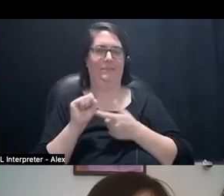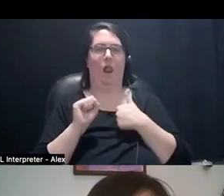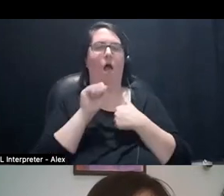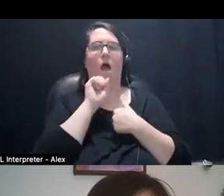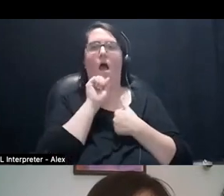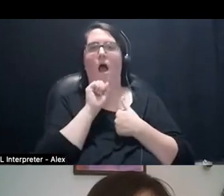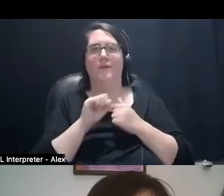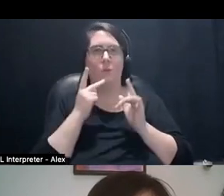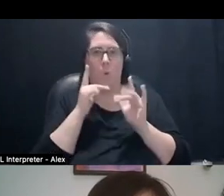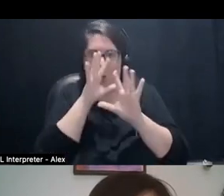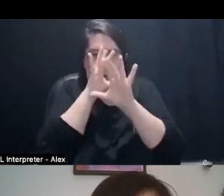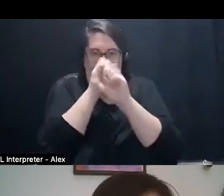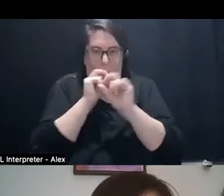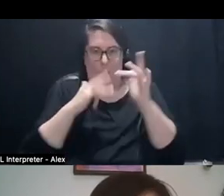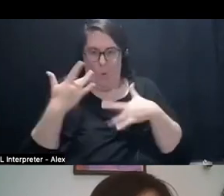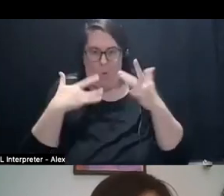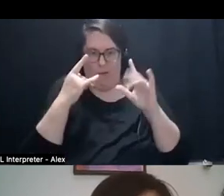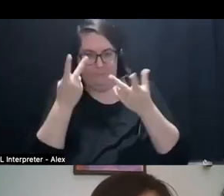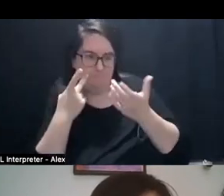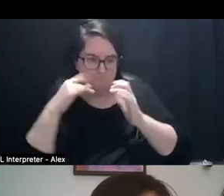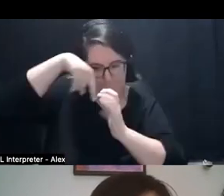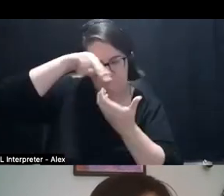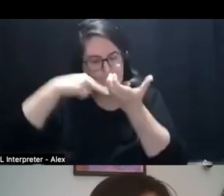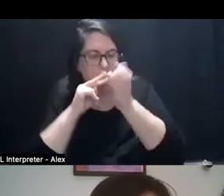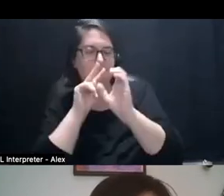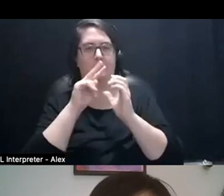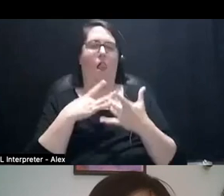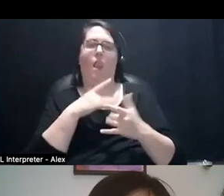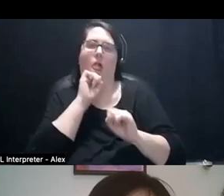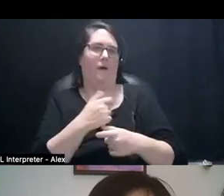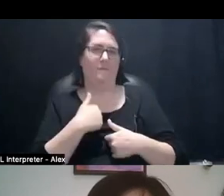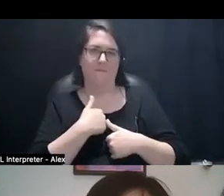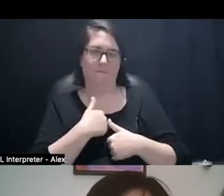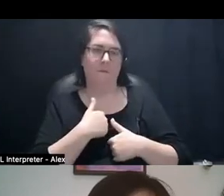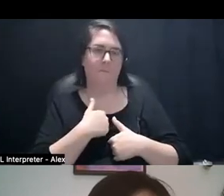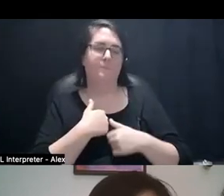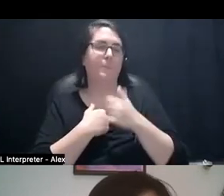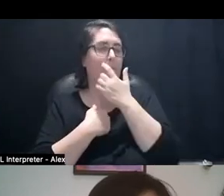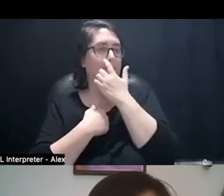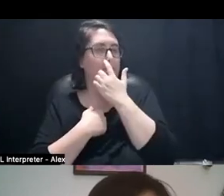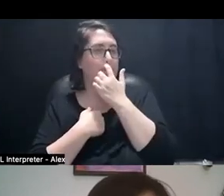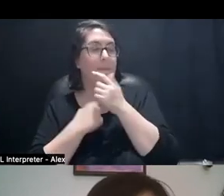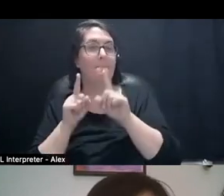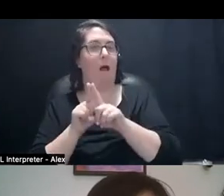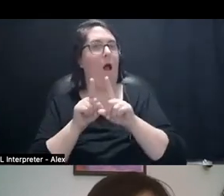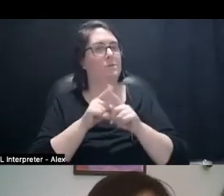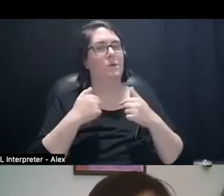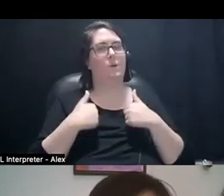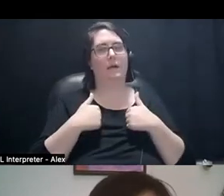just swoon over stuff like that and figuring out how things are made and but I'm the type of person for whatever reason